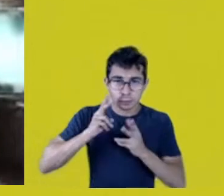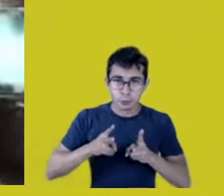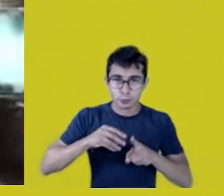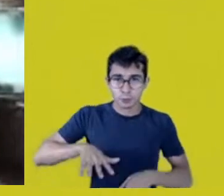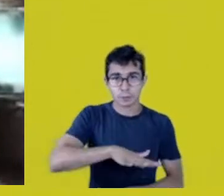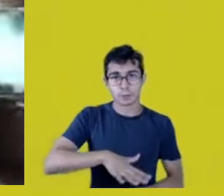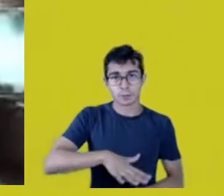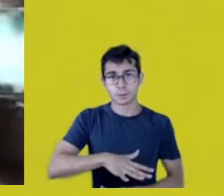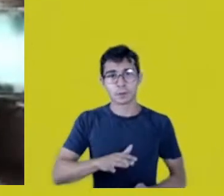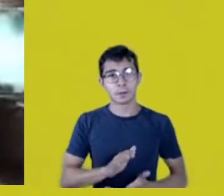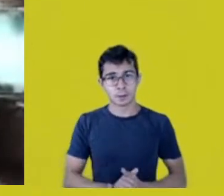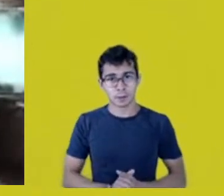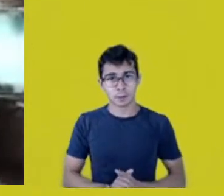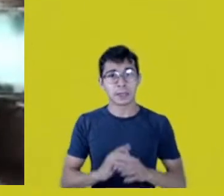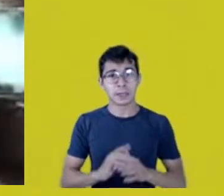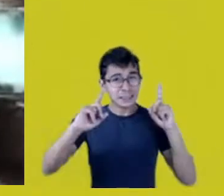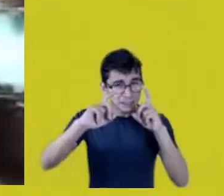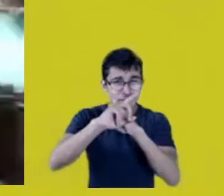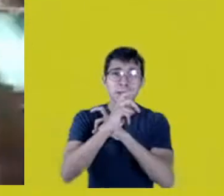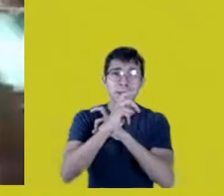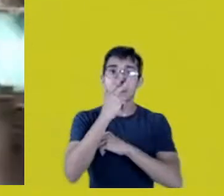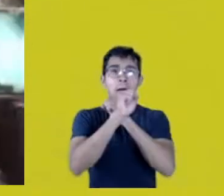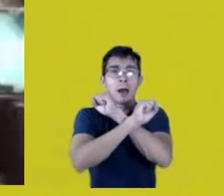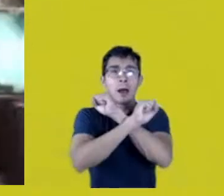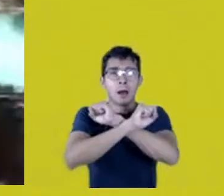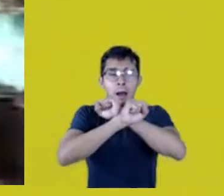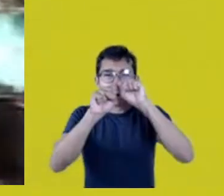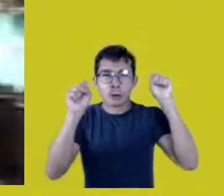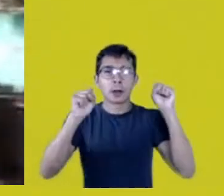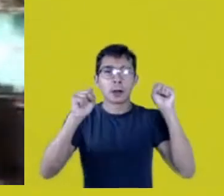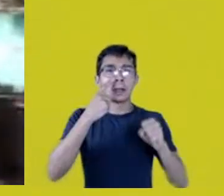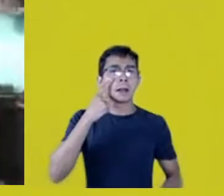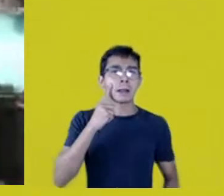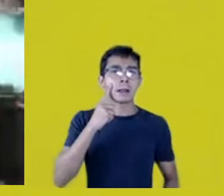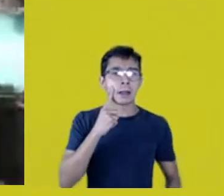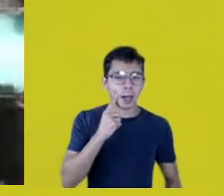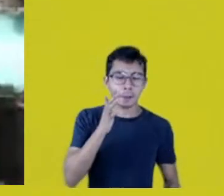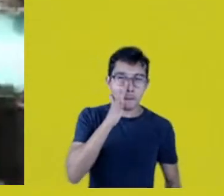Every day we wake up, dry our tears and move on,